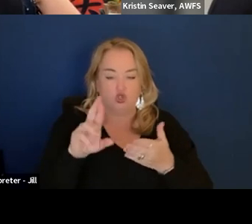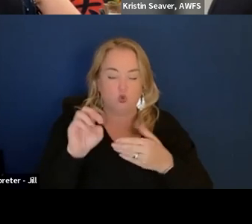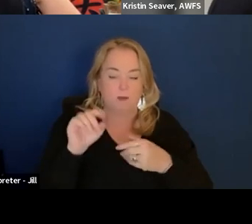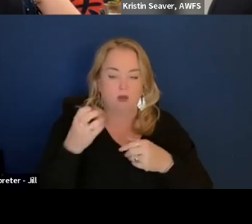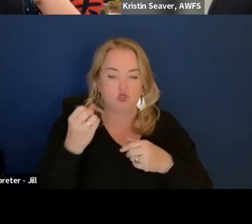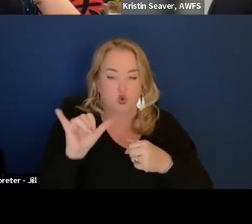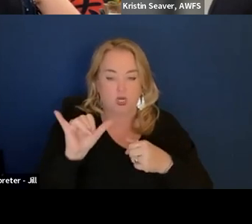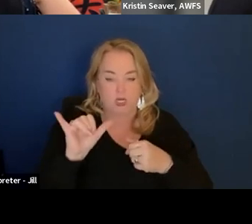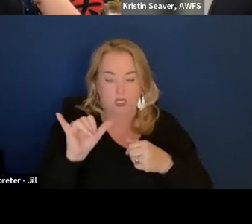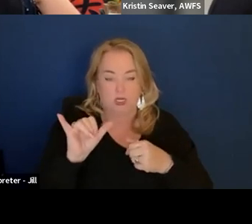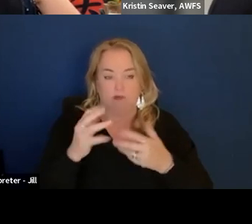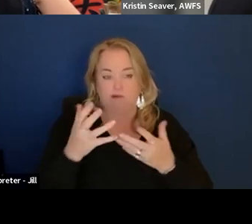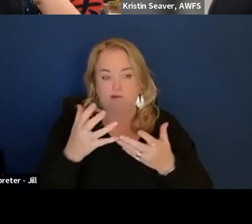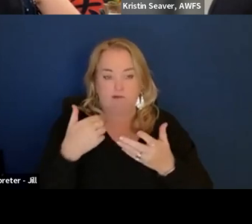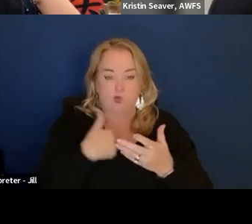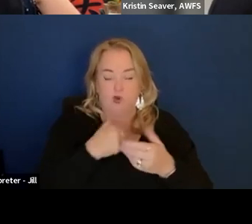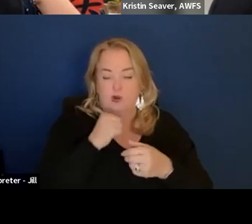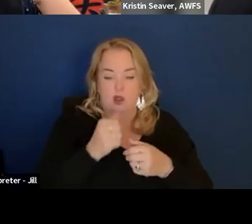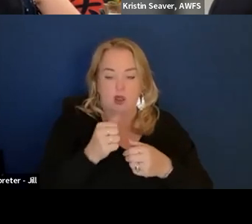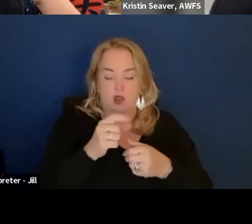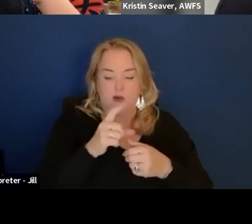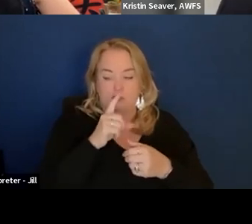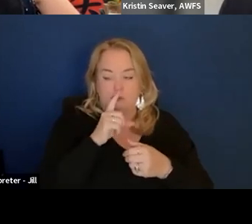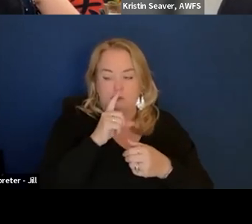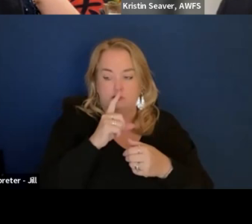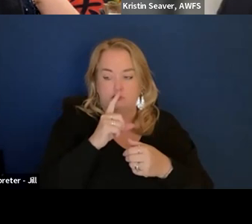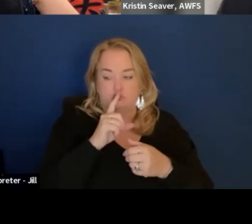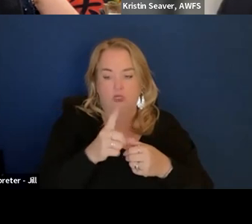Like we are not concerned with the most prestigious journal,